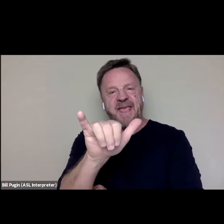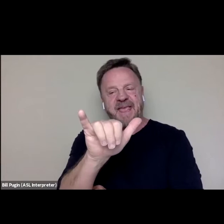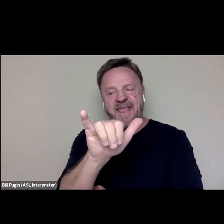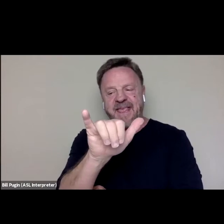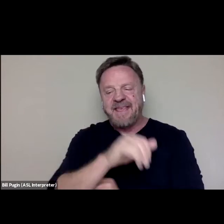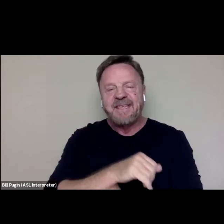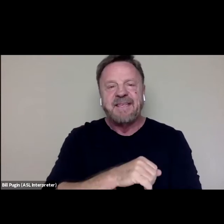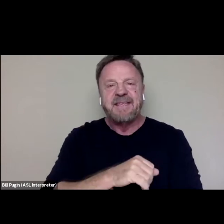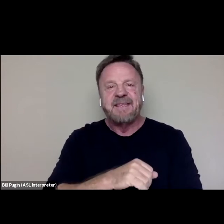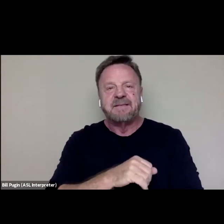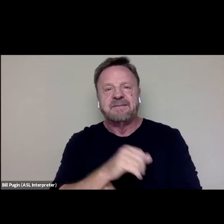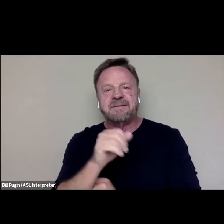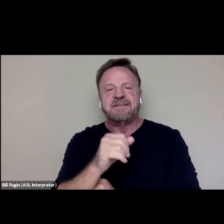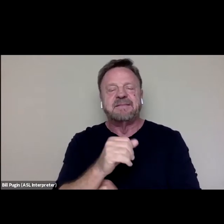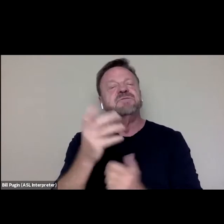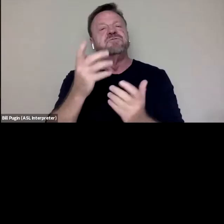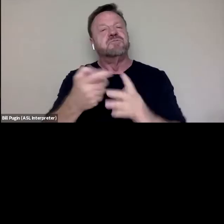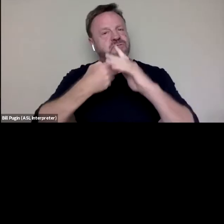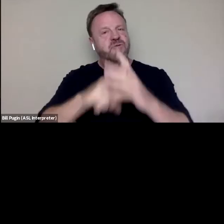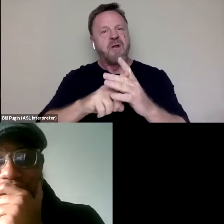get him up here for you, to get this conversation started.